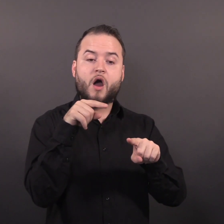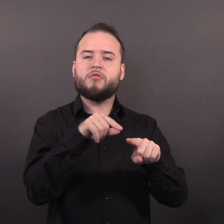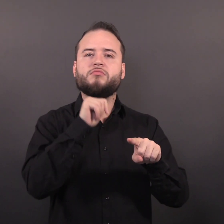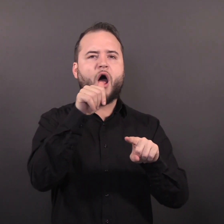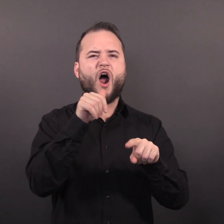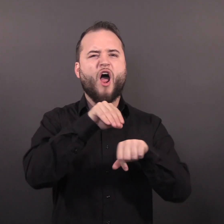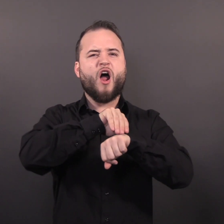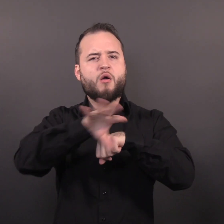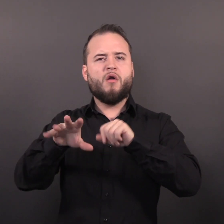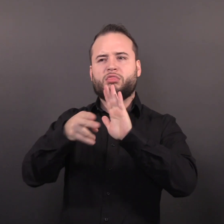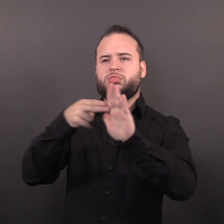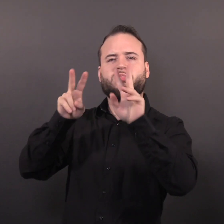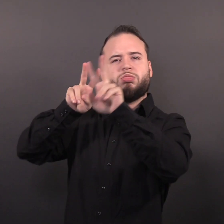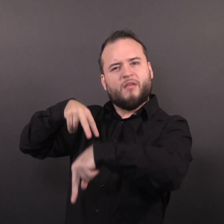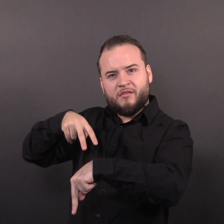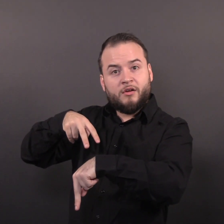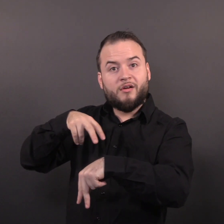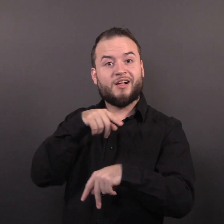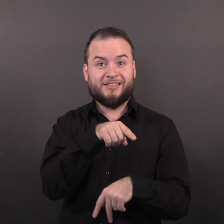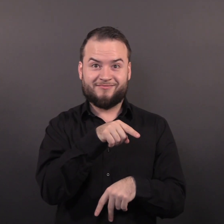from trustworthy sources •